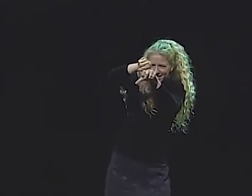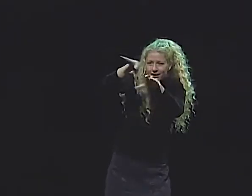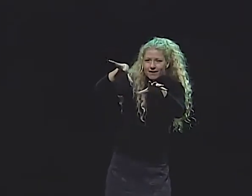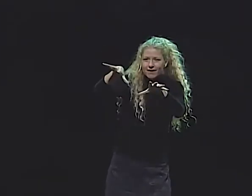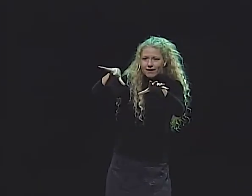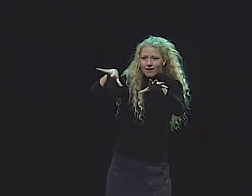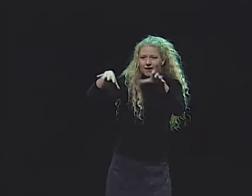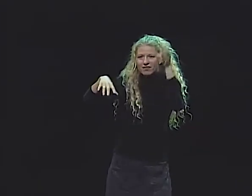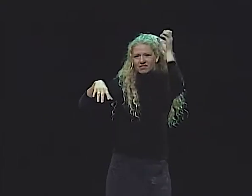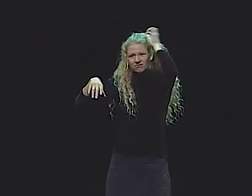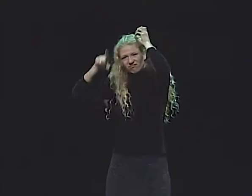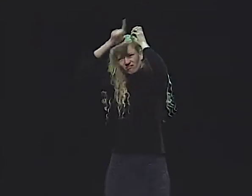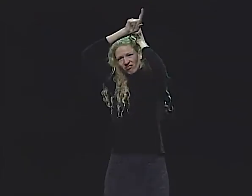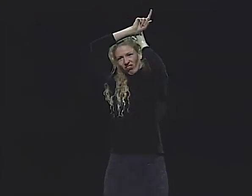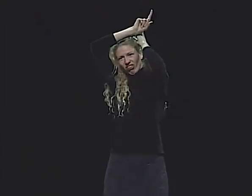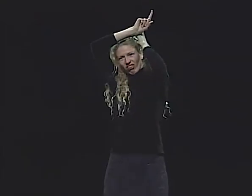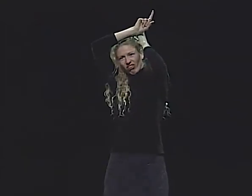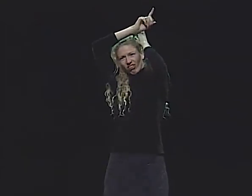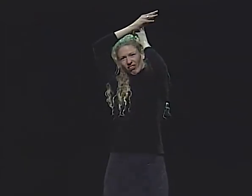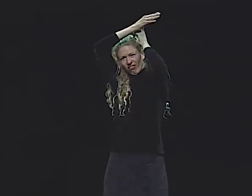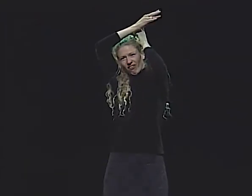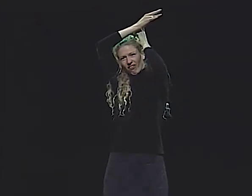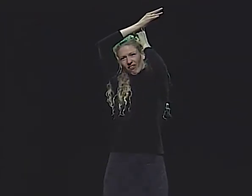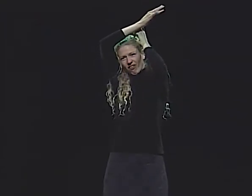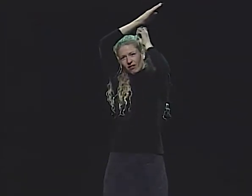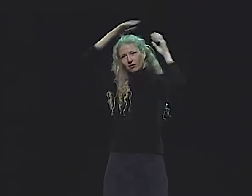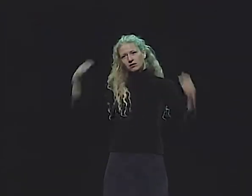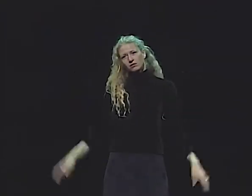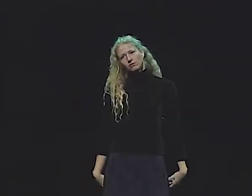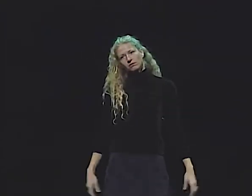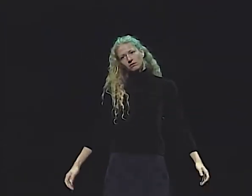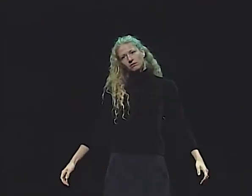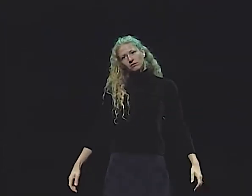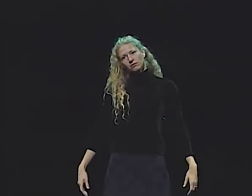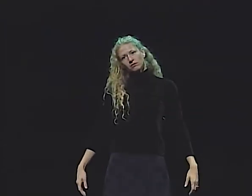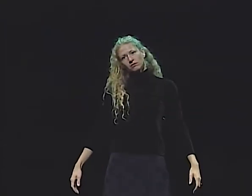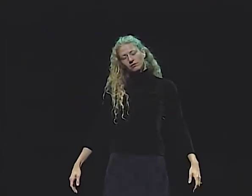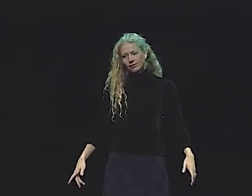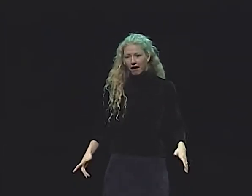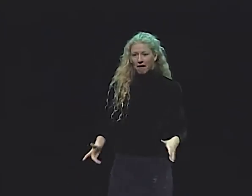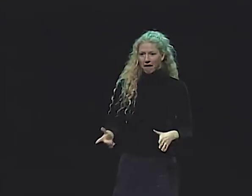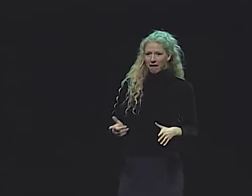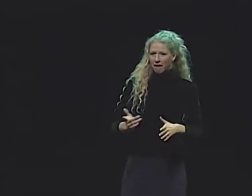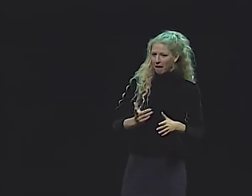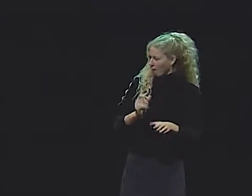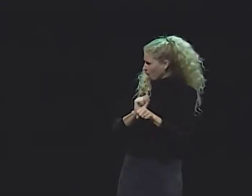SO ONE BY ONE, THEY TOOK FEATHERS AND TRIED TO STICK THEM IN HER IN DIFFERENT PLACES.